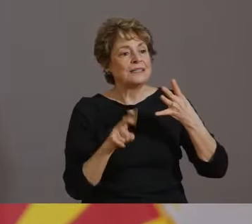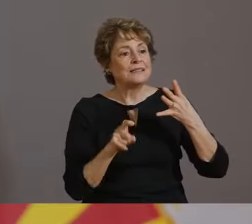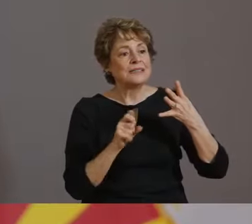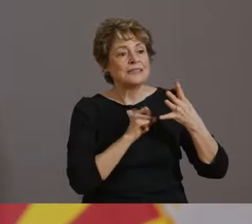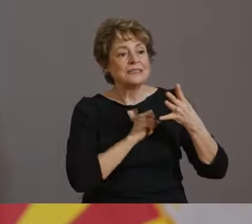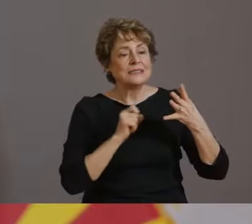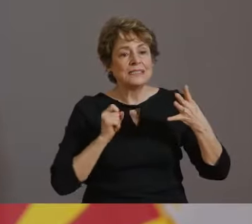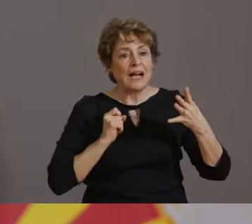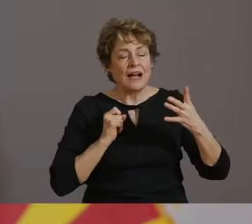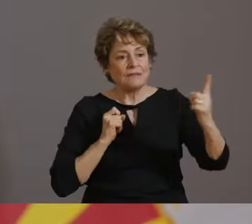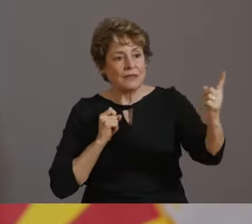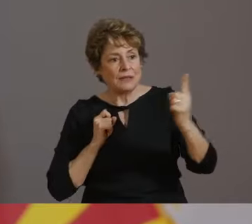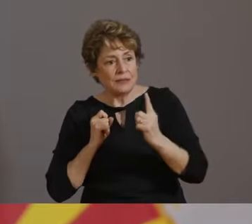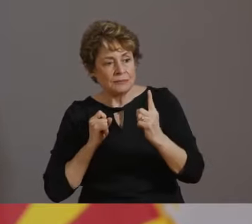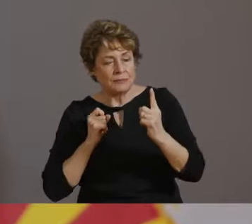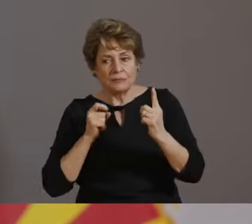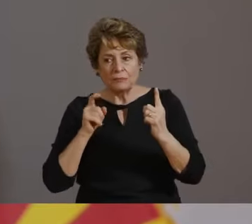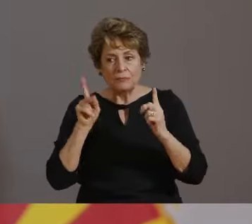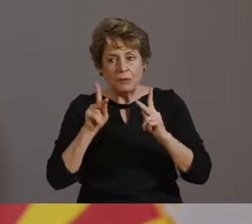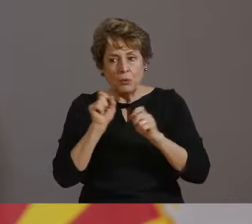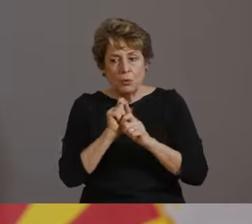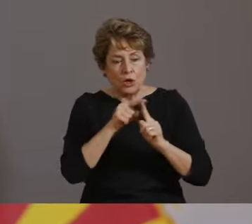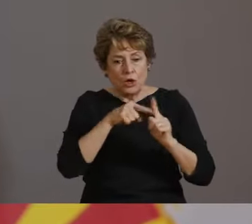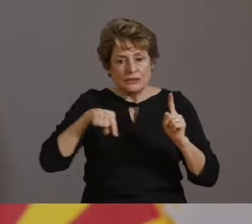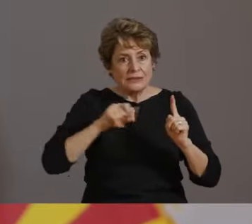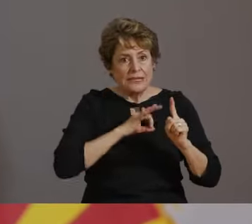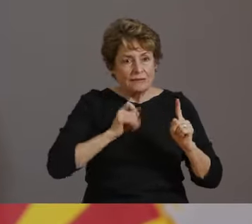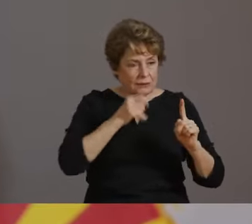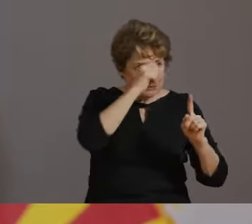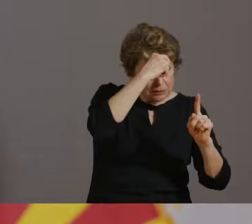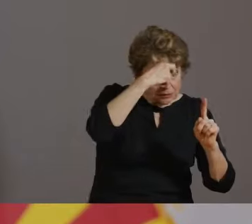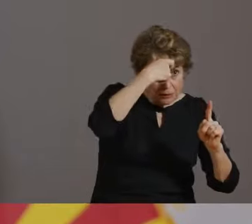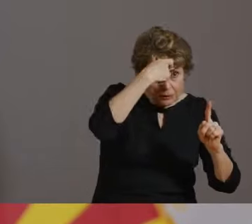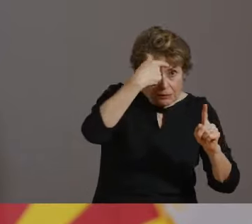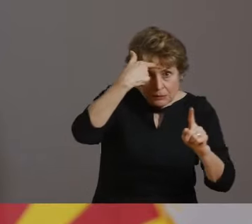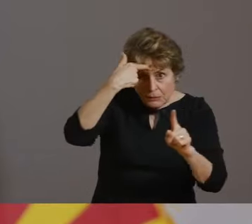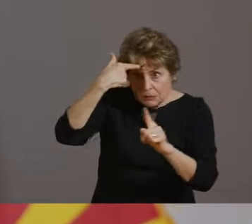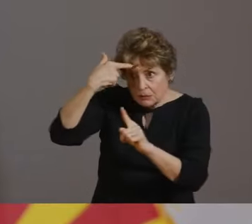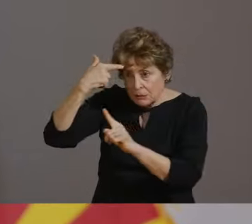FOR THOSE BUSINESSES TO REMAIN OPEN, COMPLIANCE WITH PUBLIC HEALTH REQUIREMENTS IS CRITICAL.